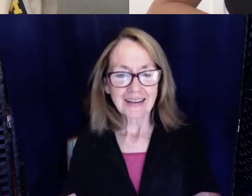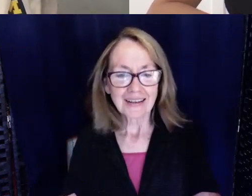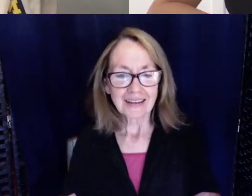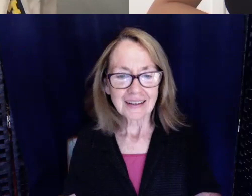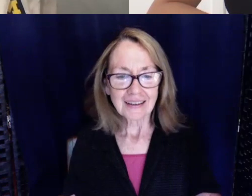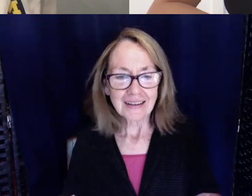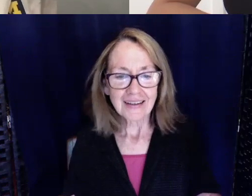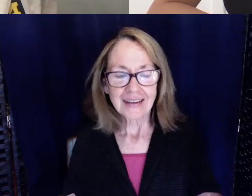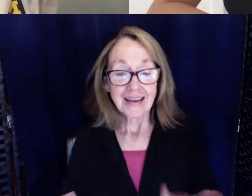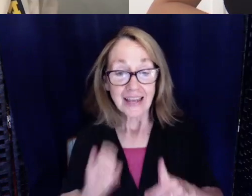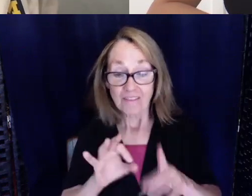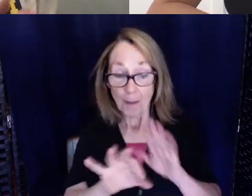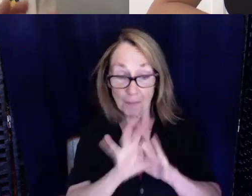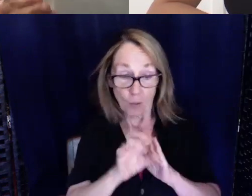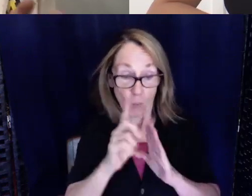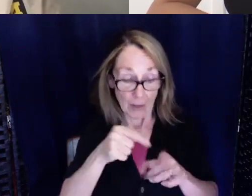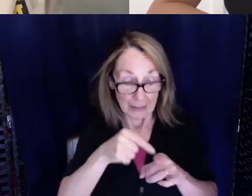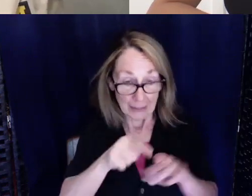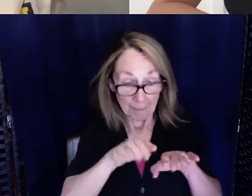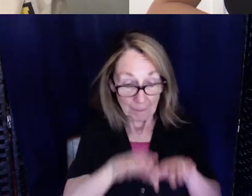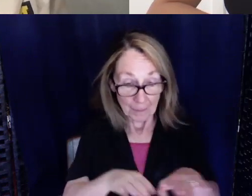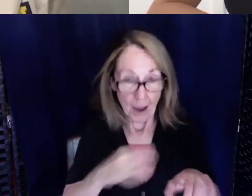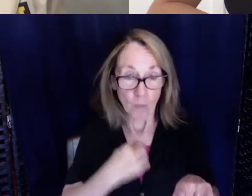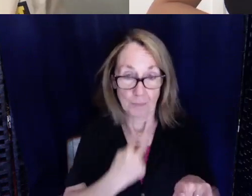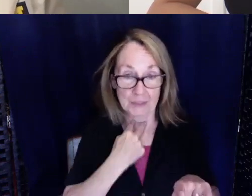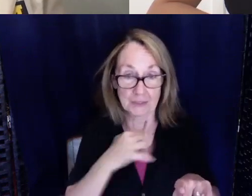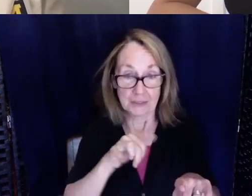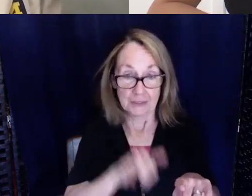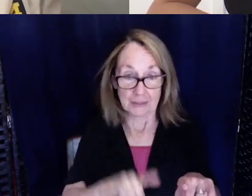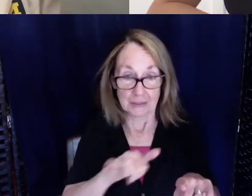in pediatrics. So I have that wide range, so if later I